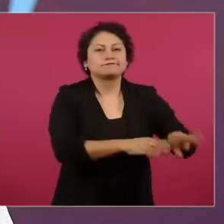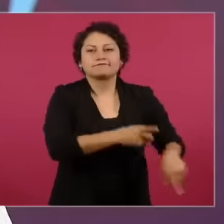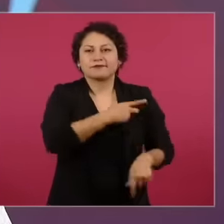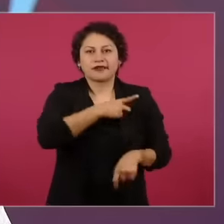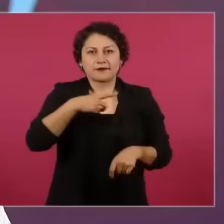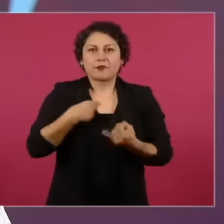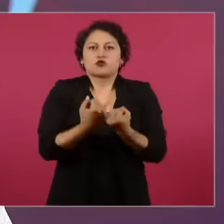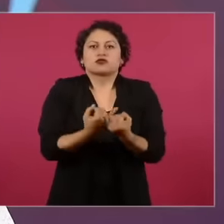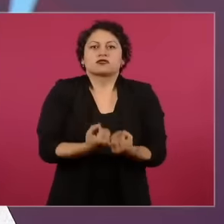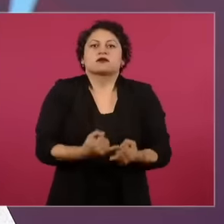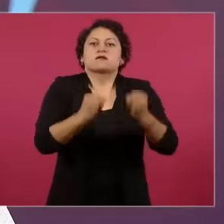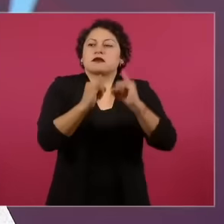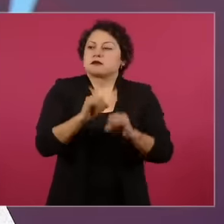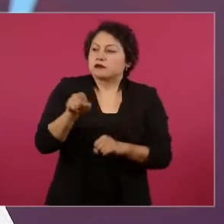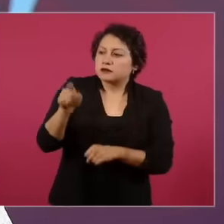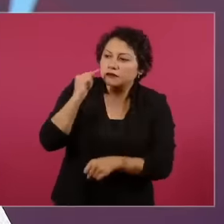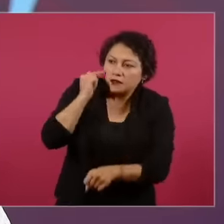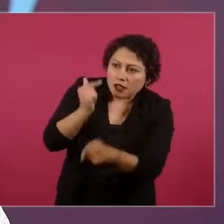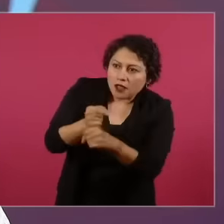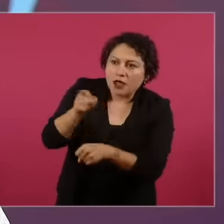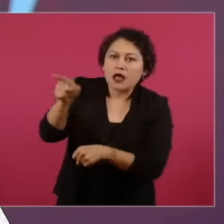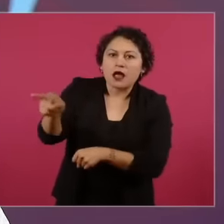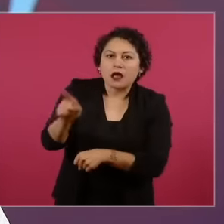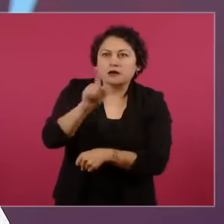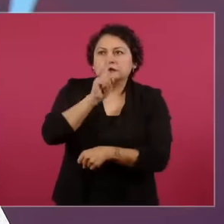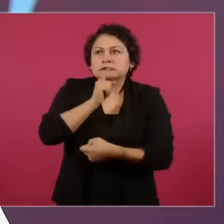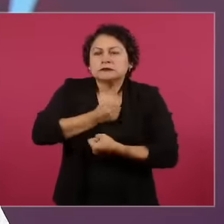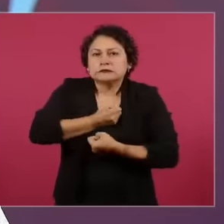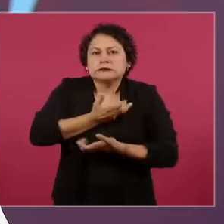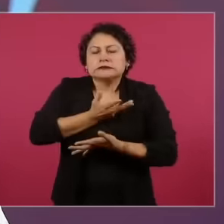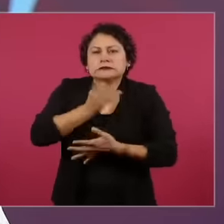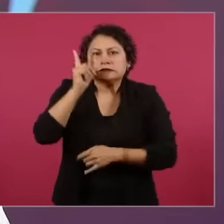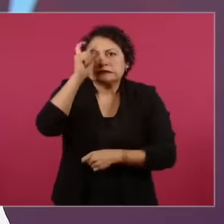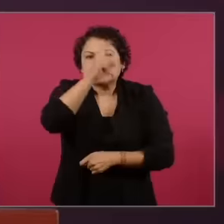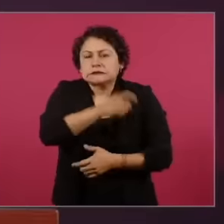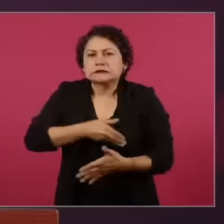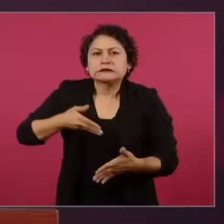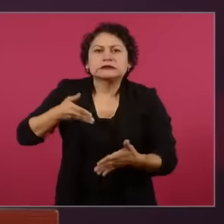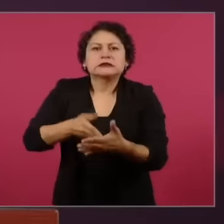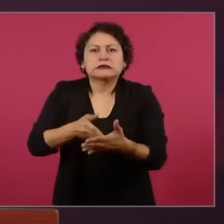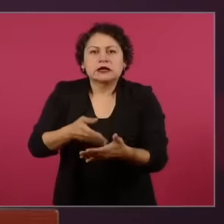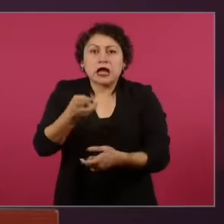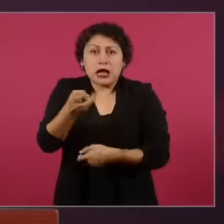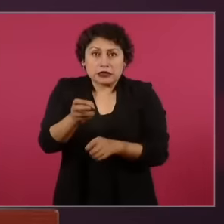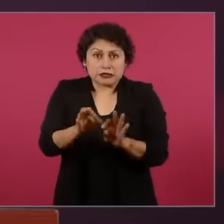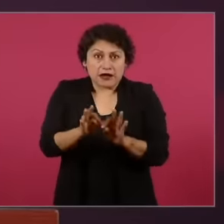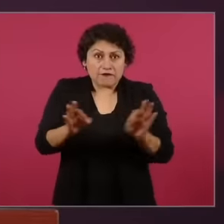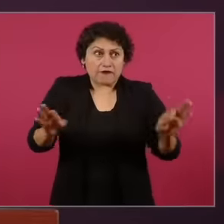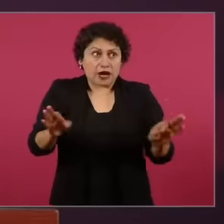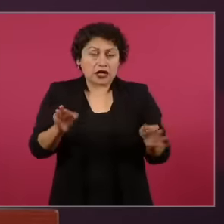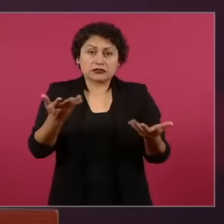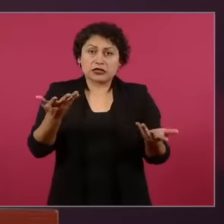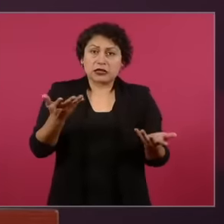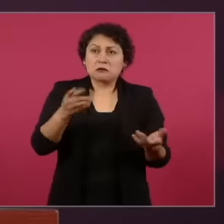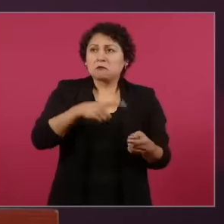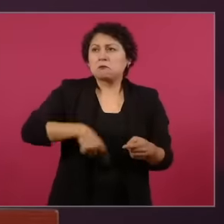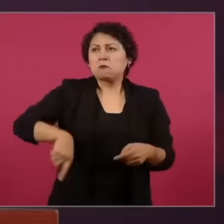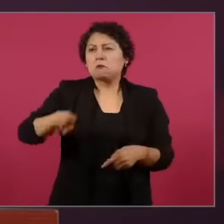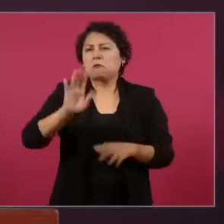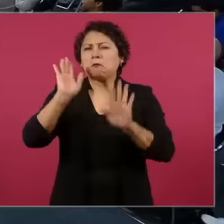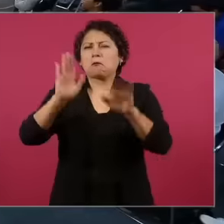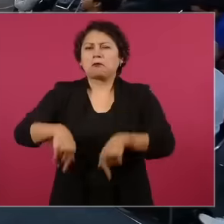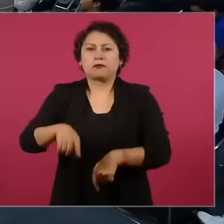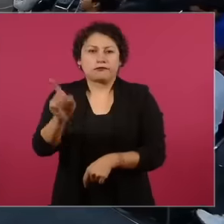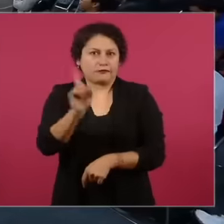have one is not an empty phrase, a cliché or a pose in the magazine contralínea we demand this